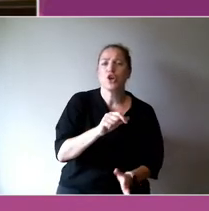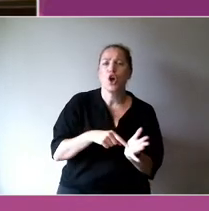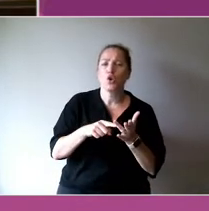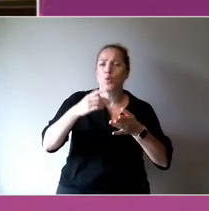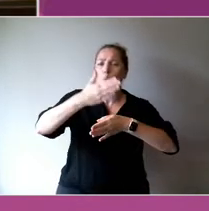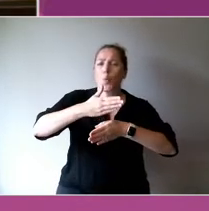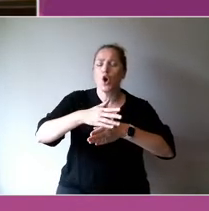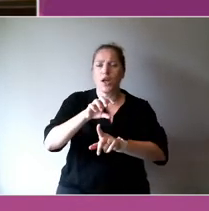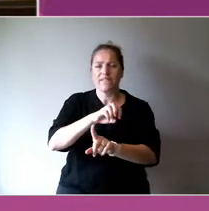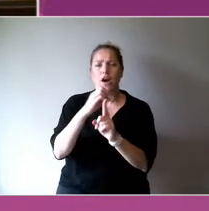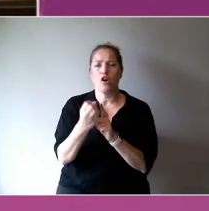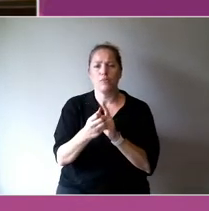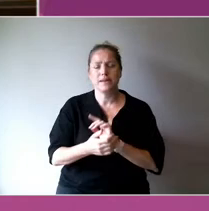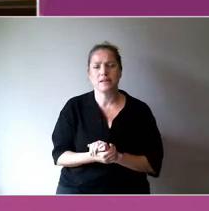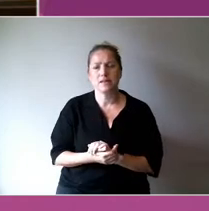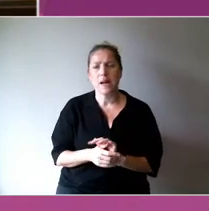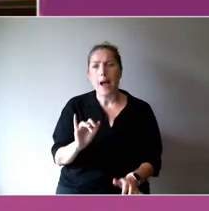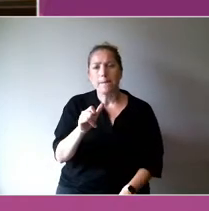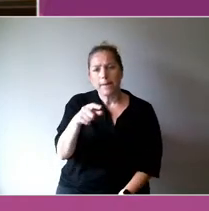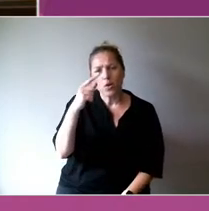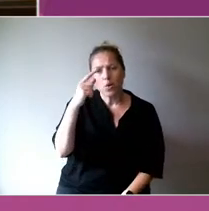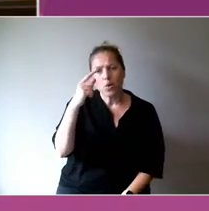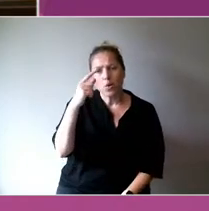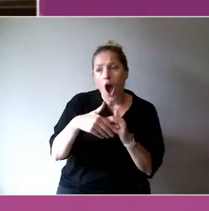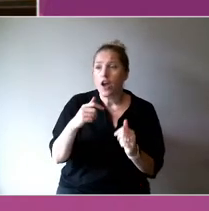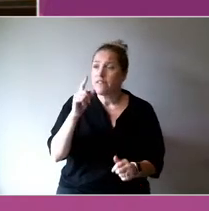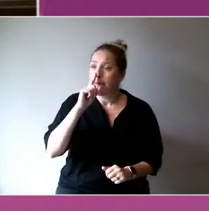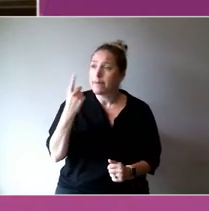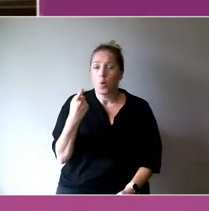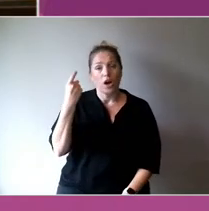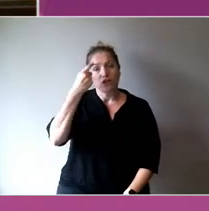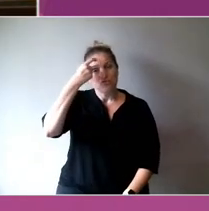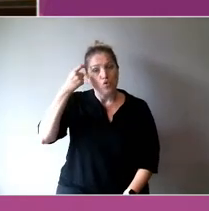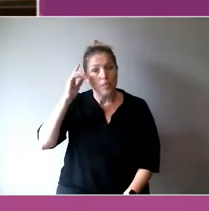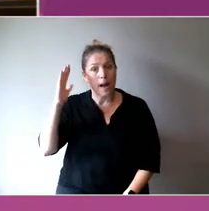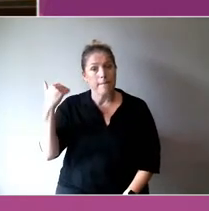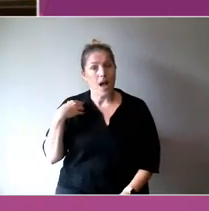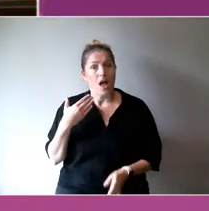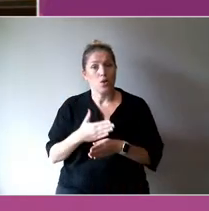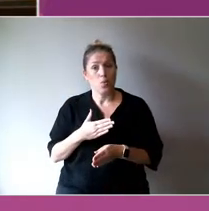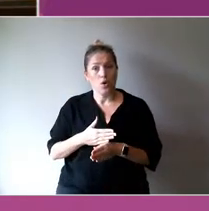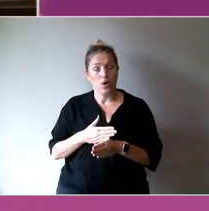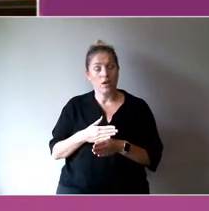People who maybe had trauma in a workplace, there's trials taking place already around